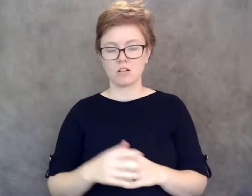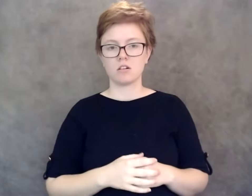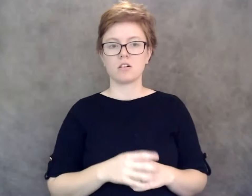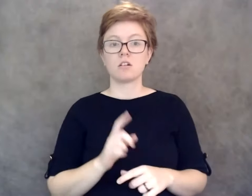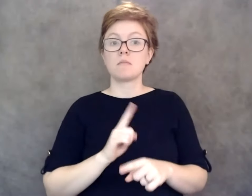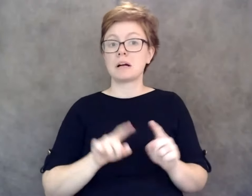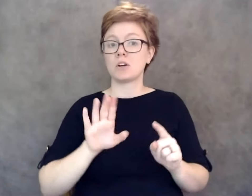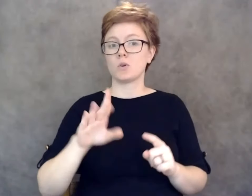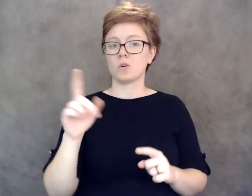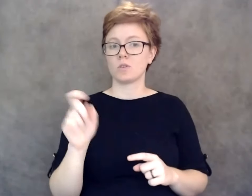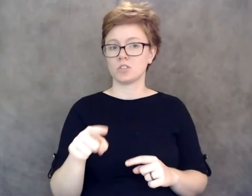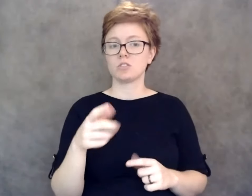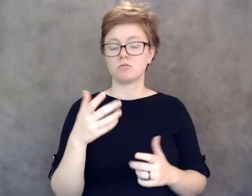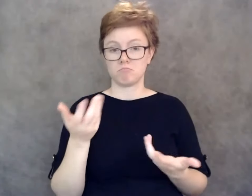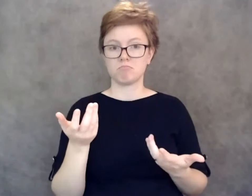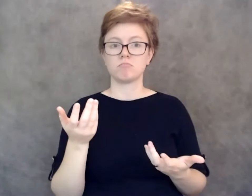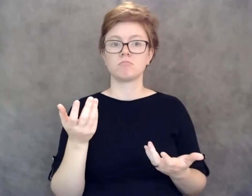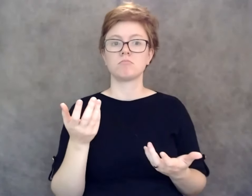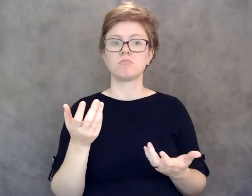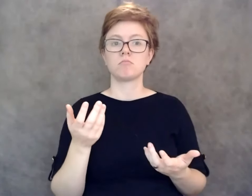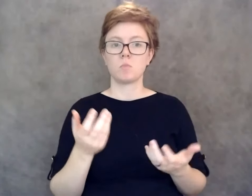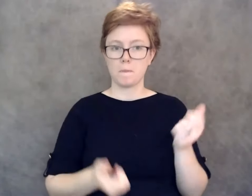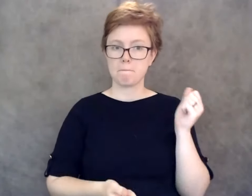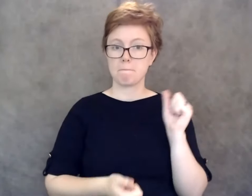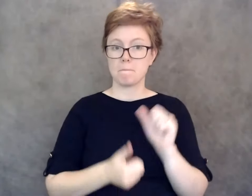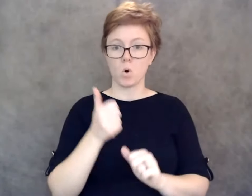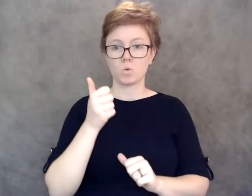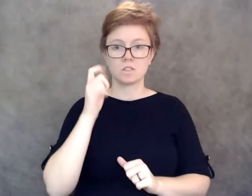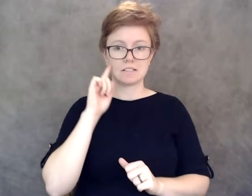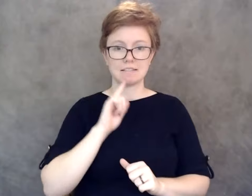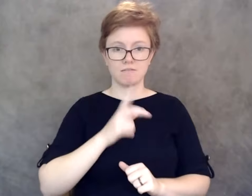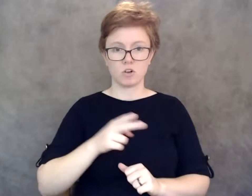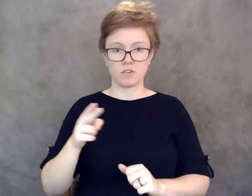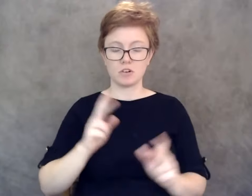I think is something that the vast majority of the deaf and hard of hearing committee has been raising.